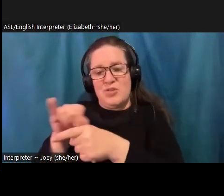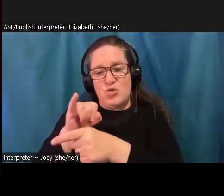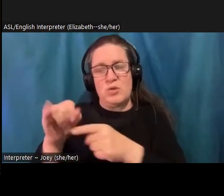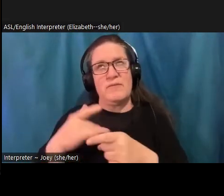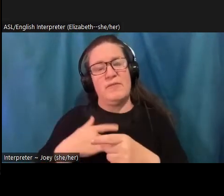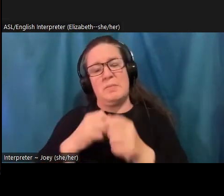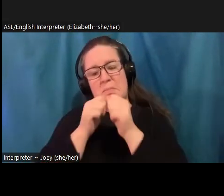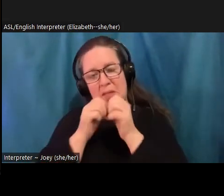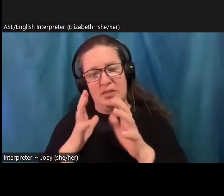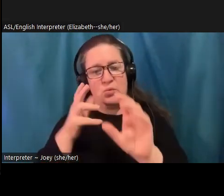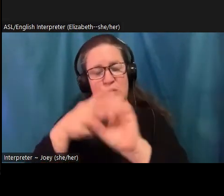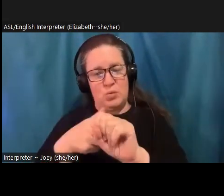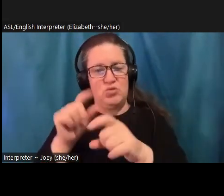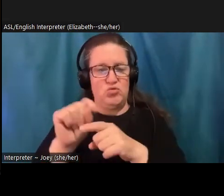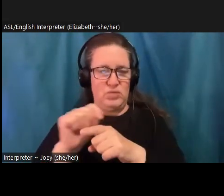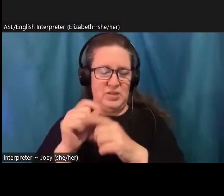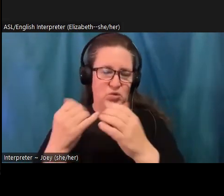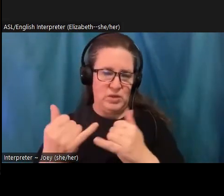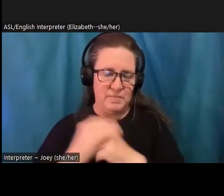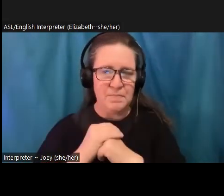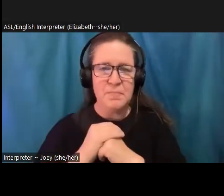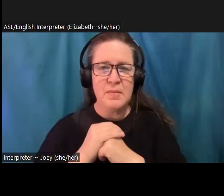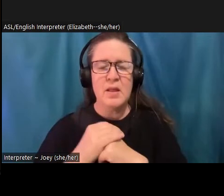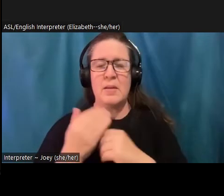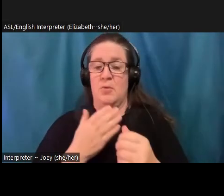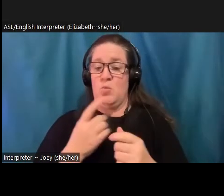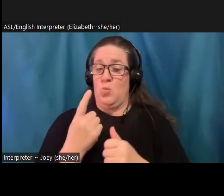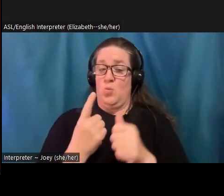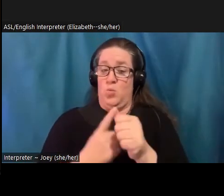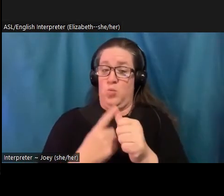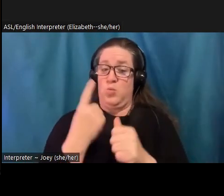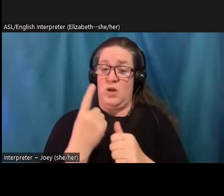of my questions is, is there any kind of place where resources